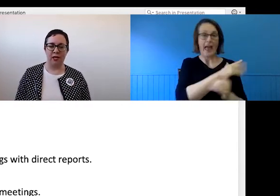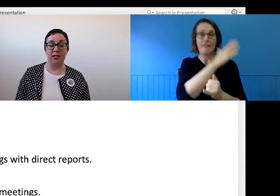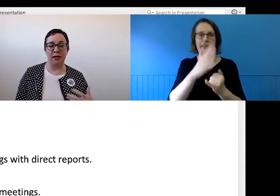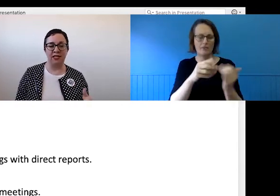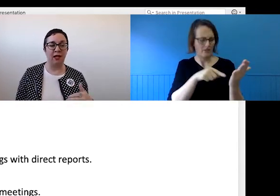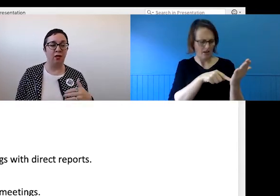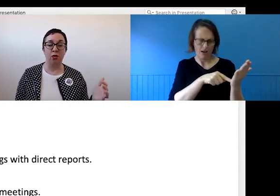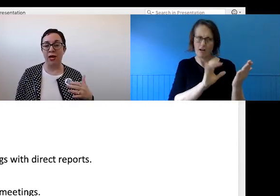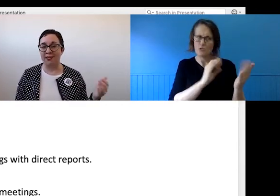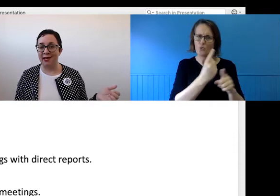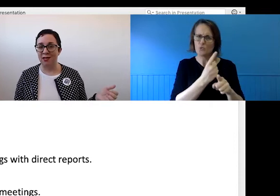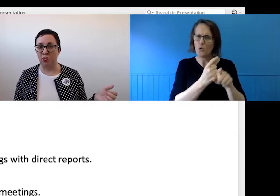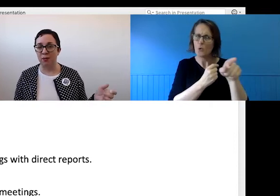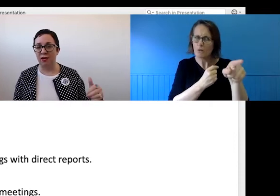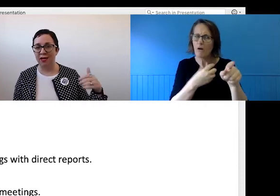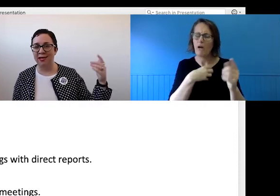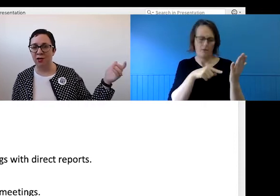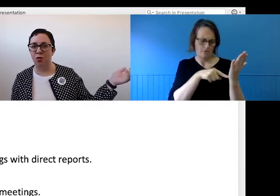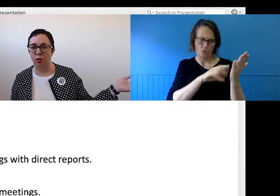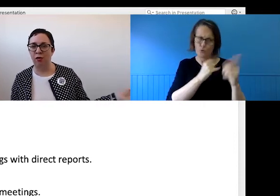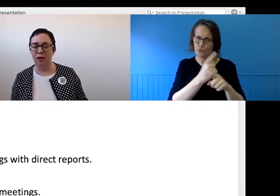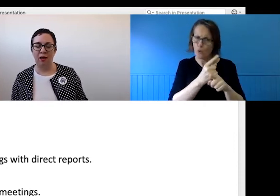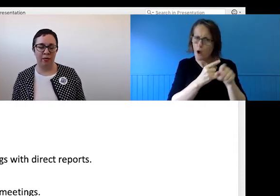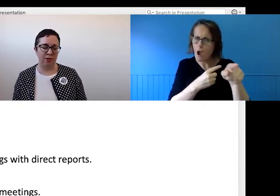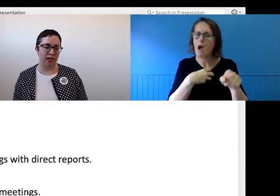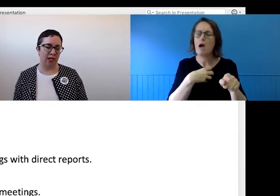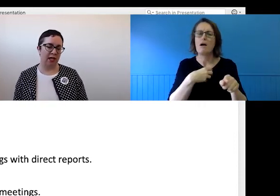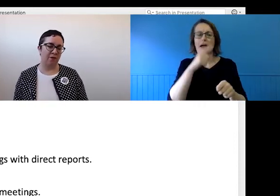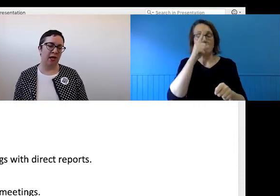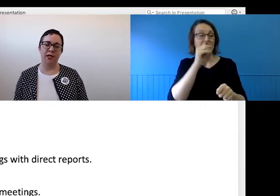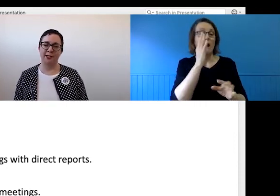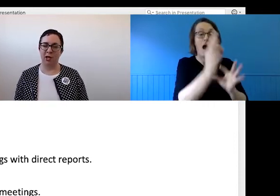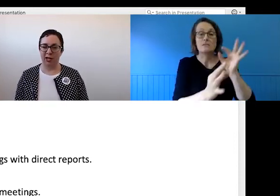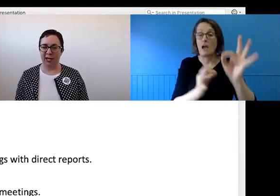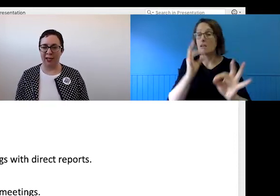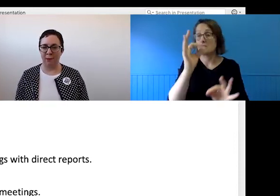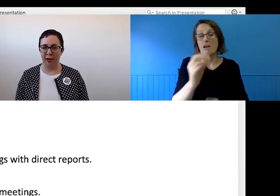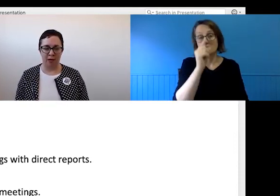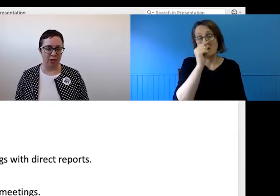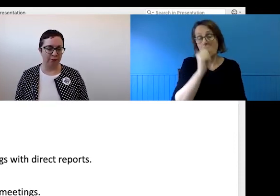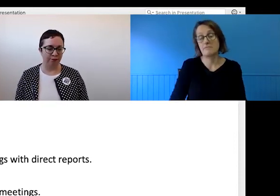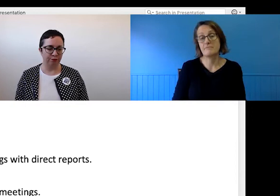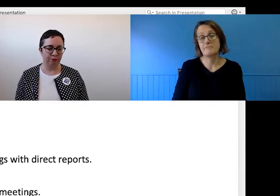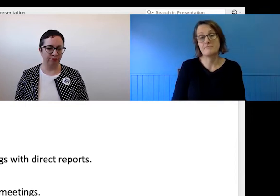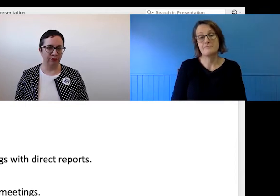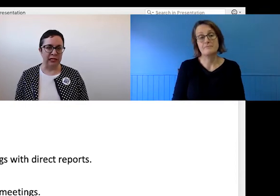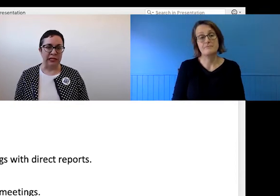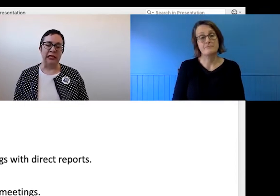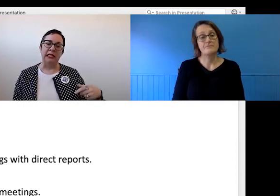able to tell who or hasn't contributed and to call on them directly if anyone is lurking in the background.